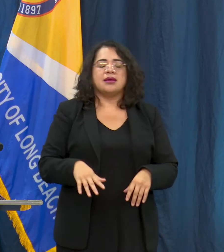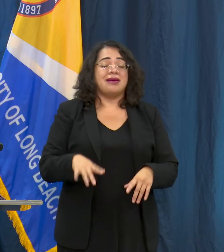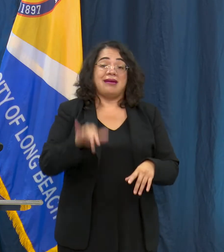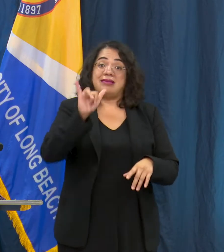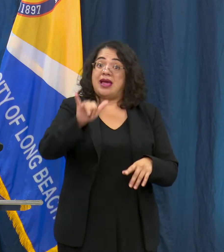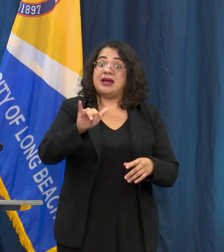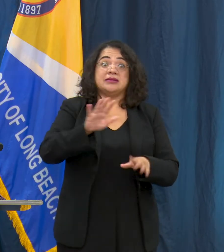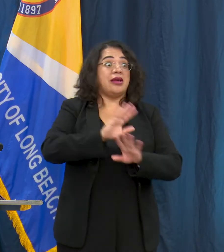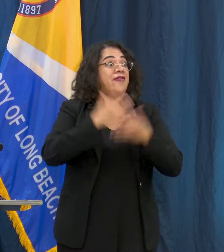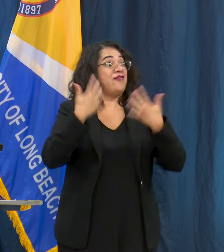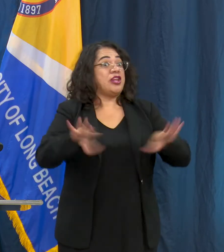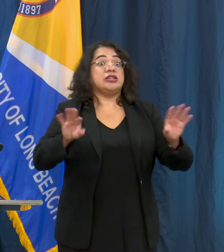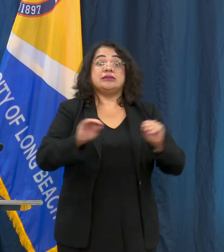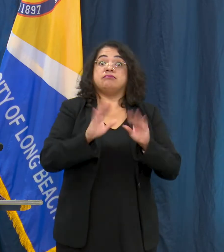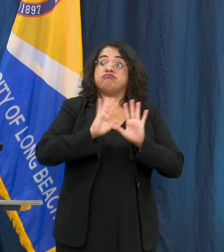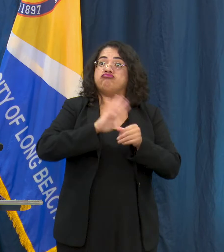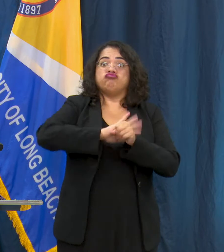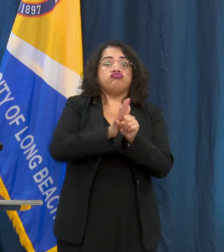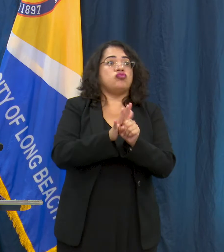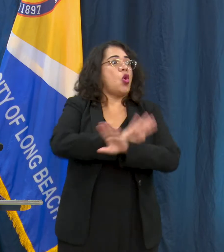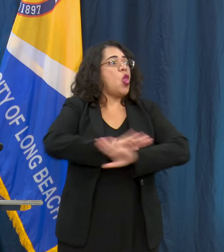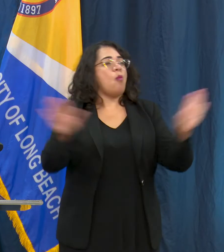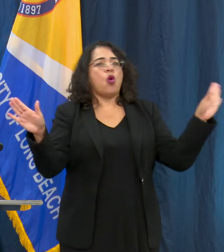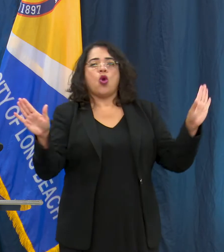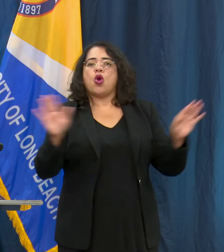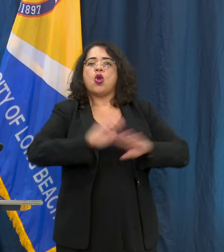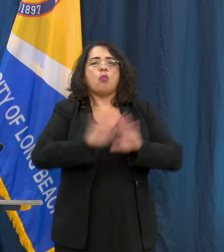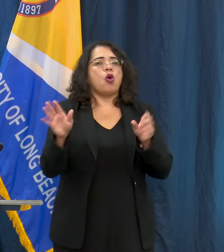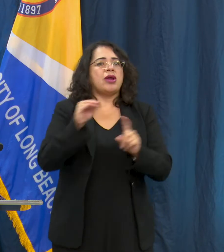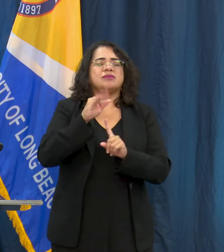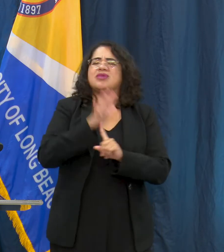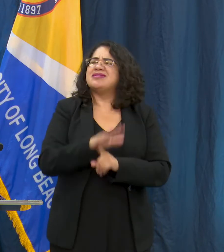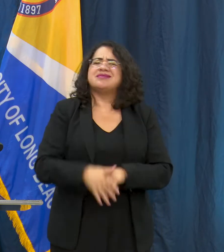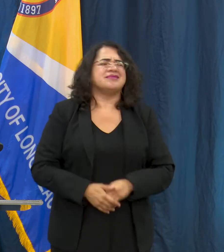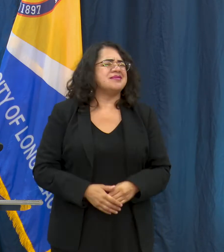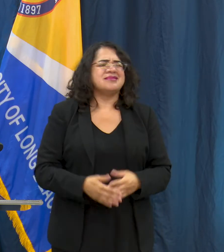negative and so it could be that they're exposed the next day, it could be that if